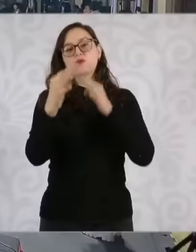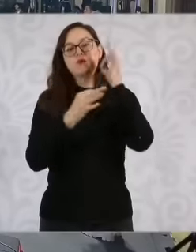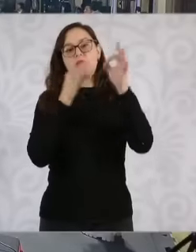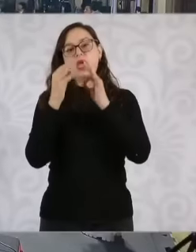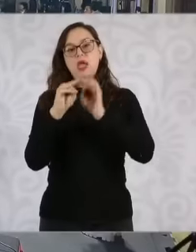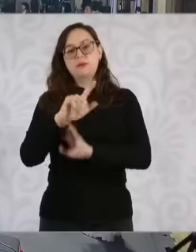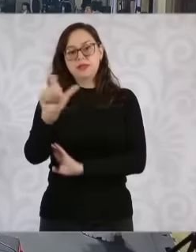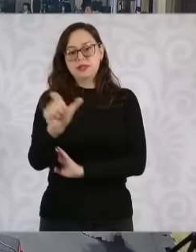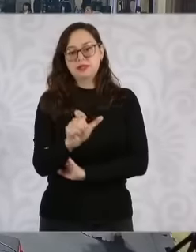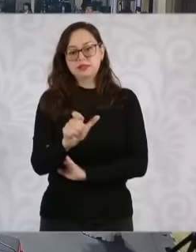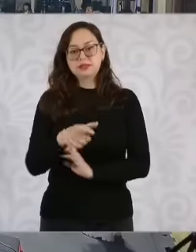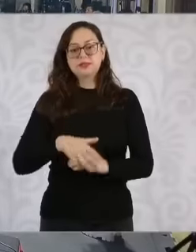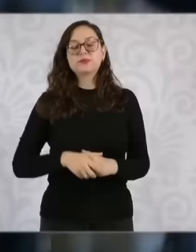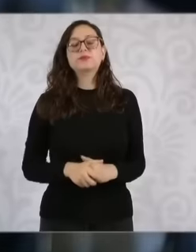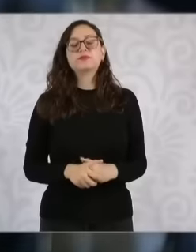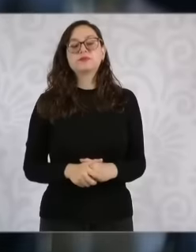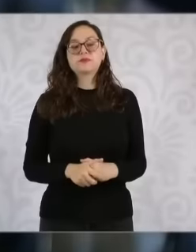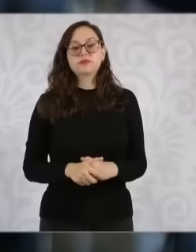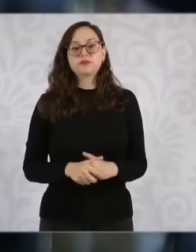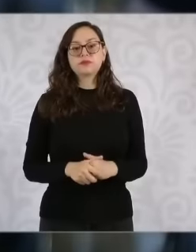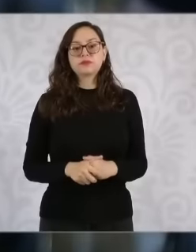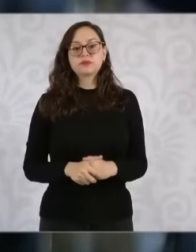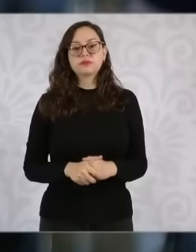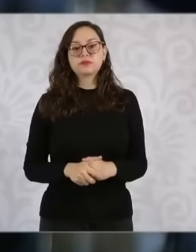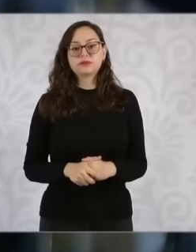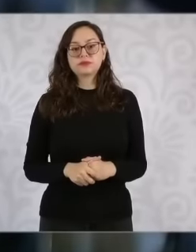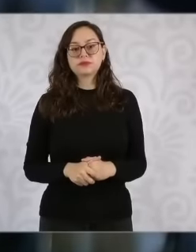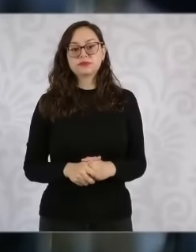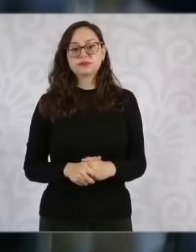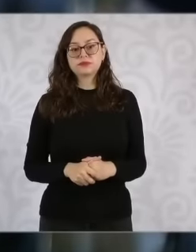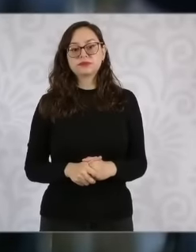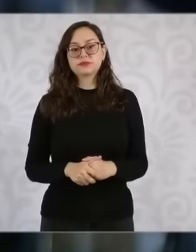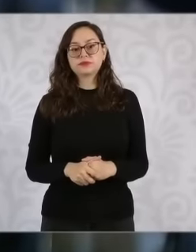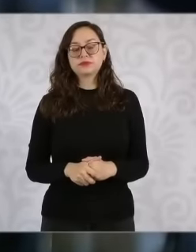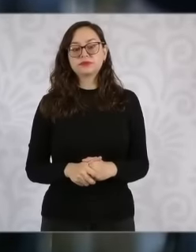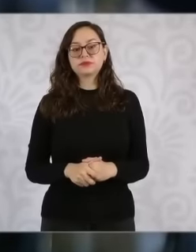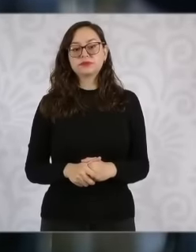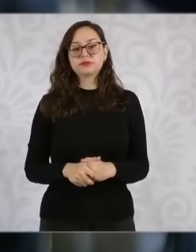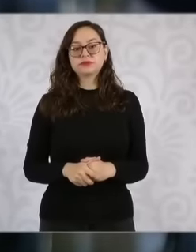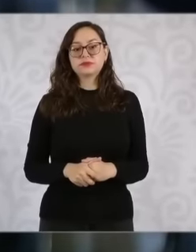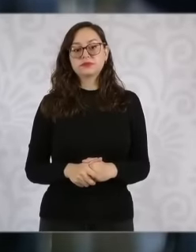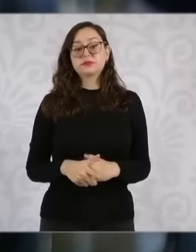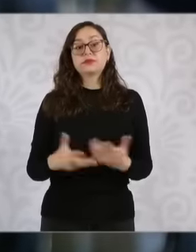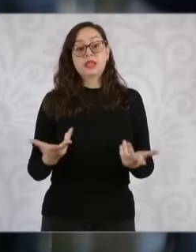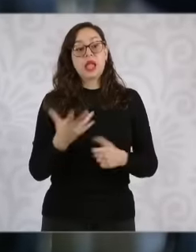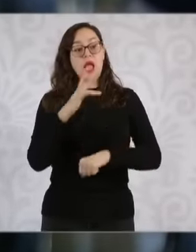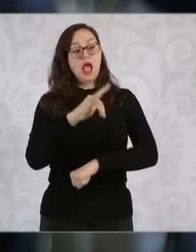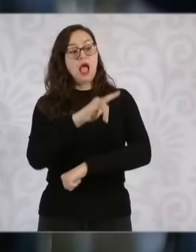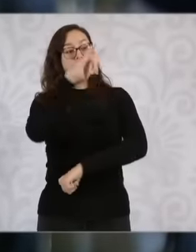question what is your opinion about the international recognition of the Versalles award for the